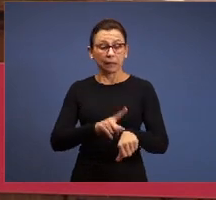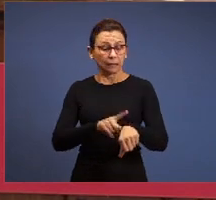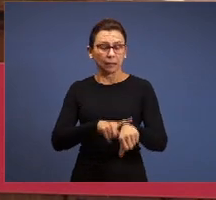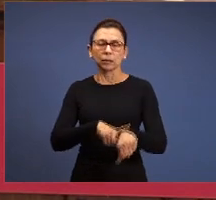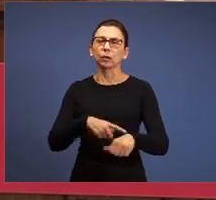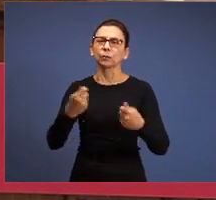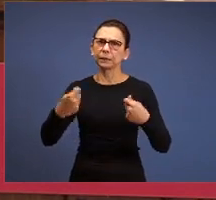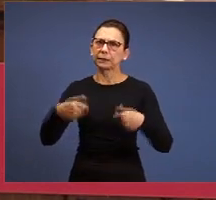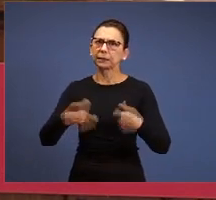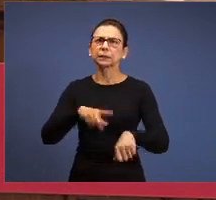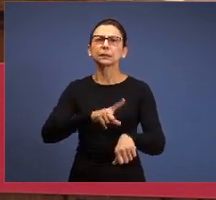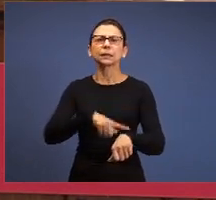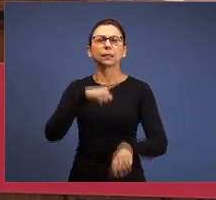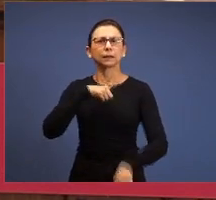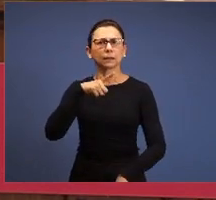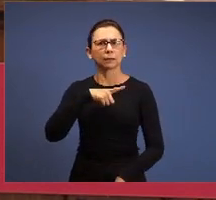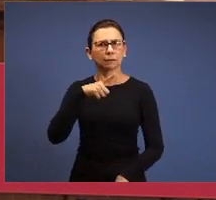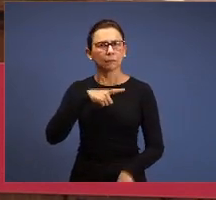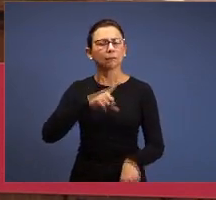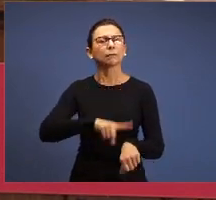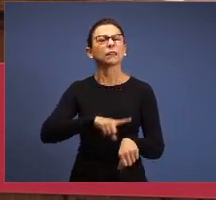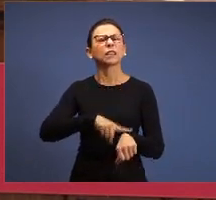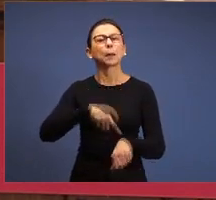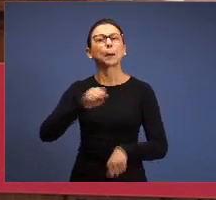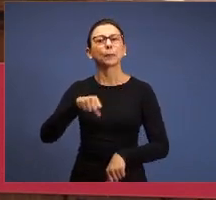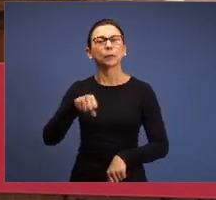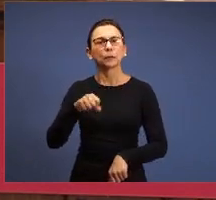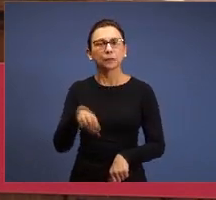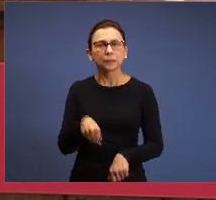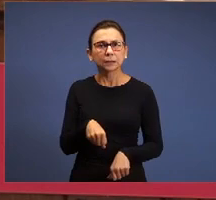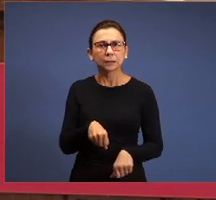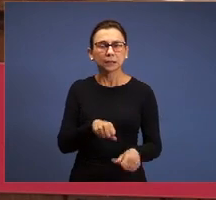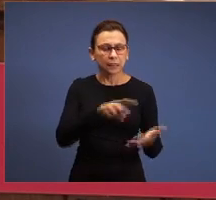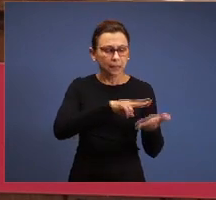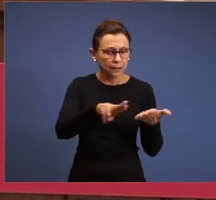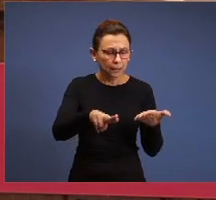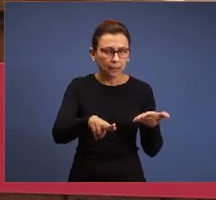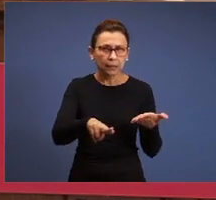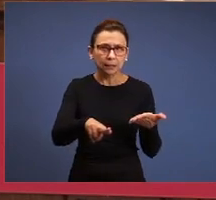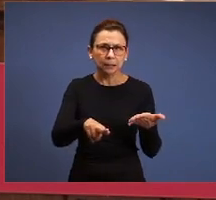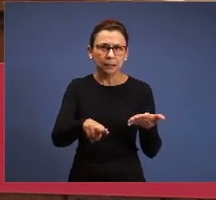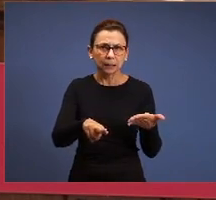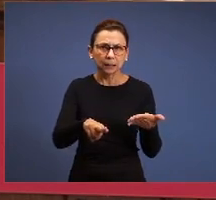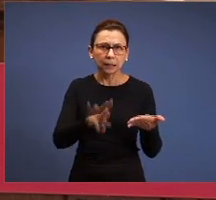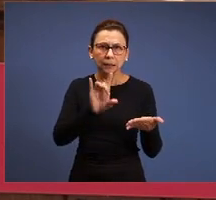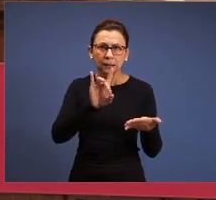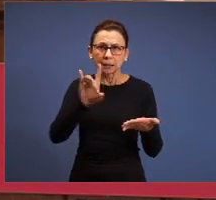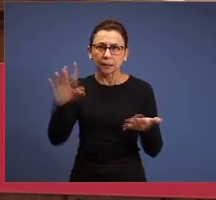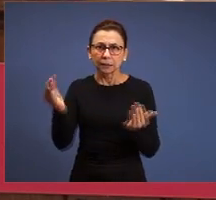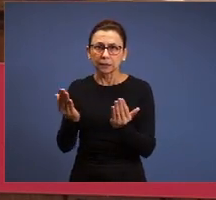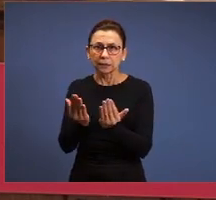time, you have to stop in each letter, each believer need to know it, each brother,